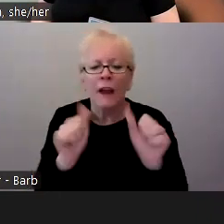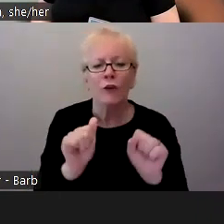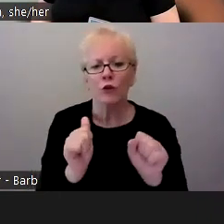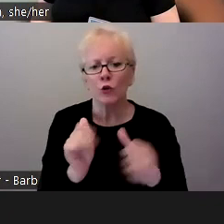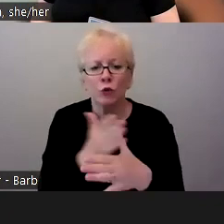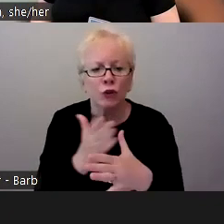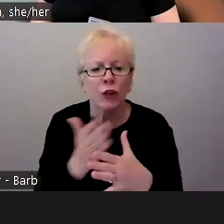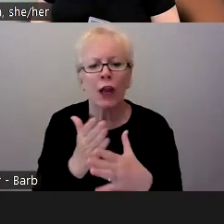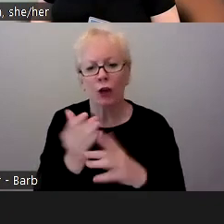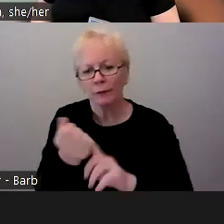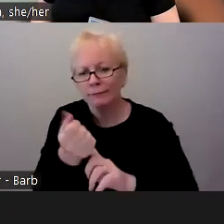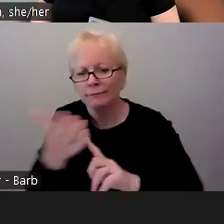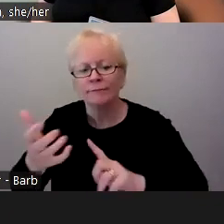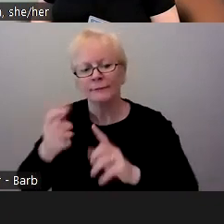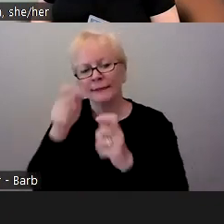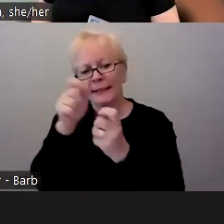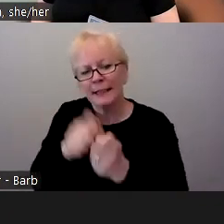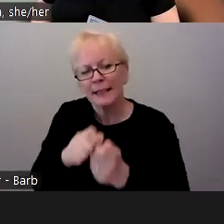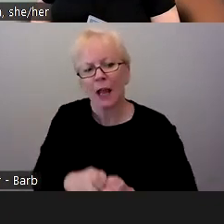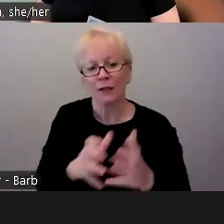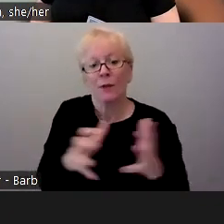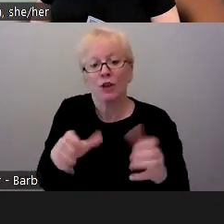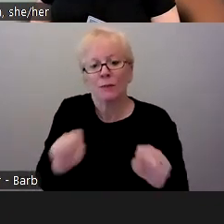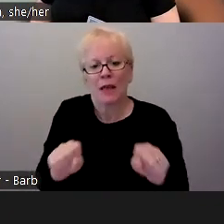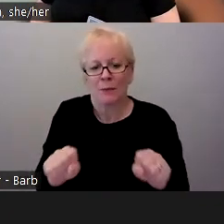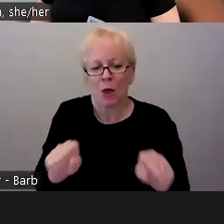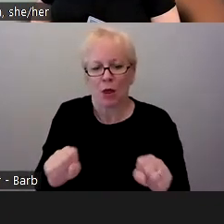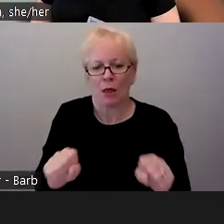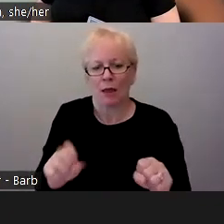as possible because that really helps us do our best at pairing.